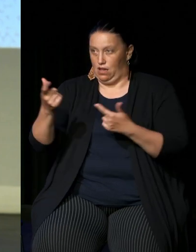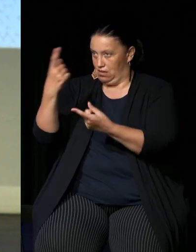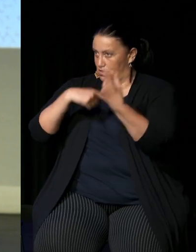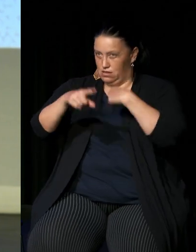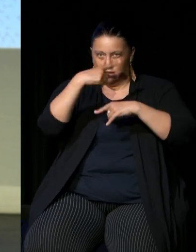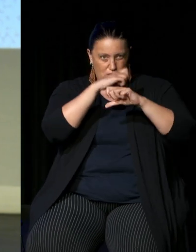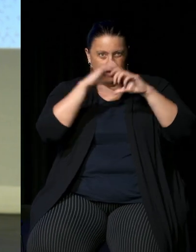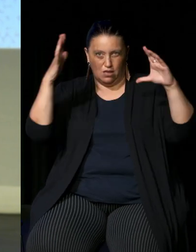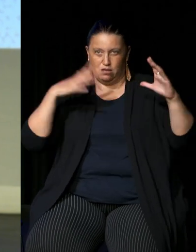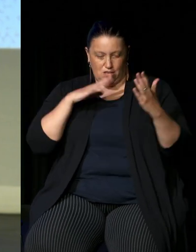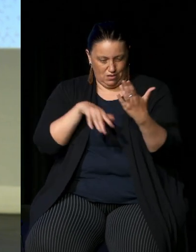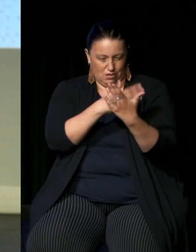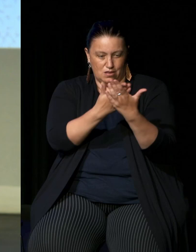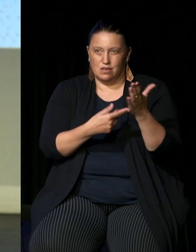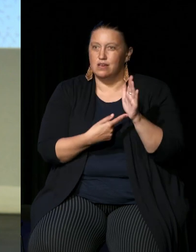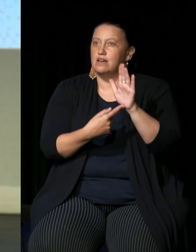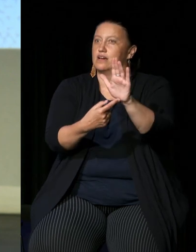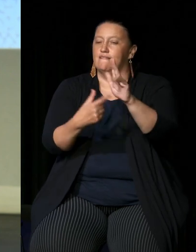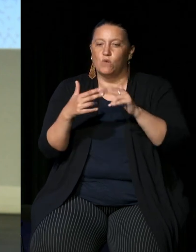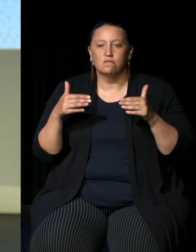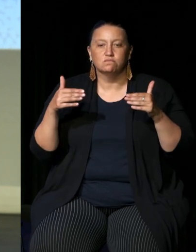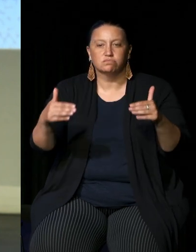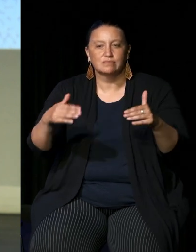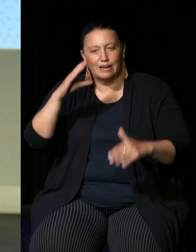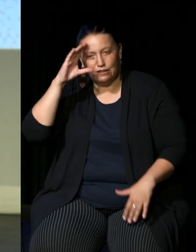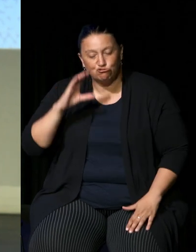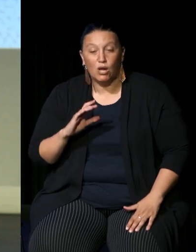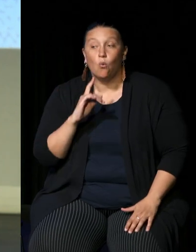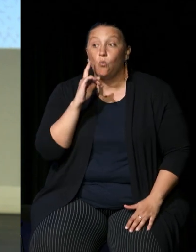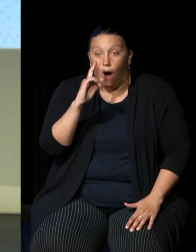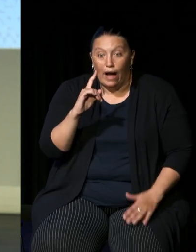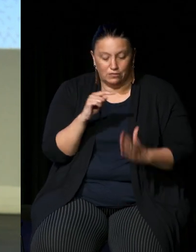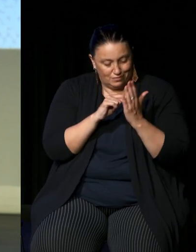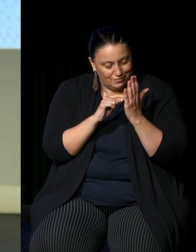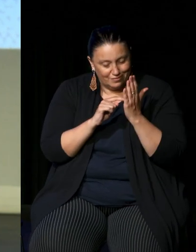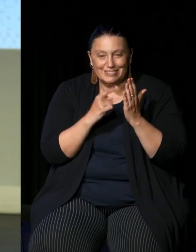the country forward one of those recommendations was for constitutional recognition and a process